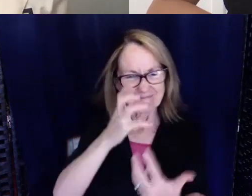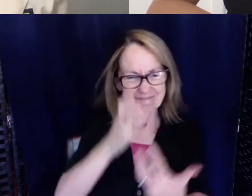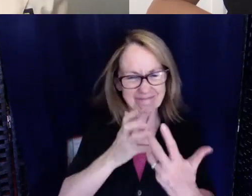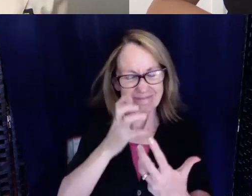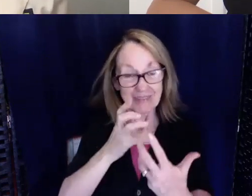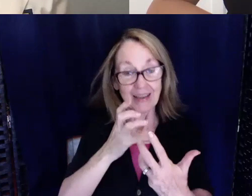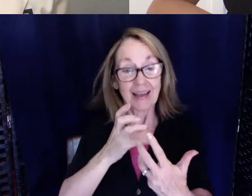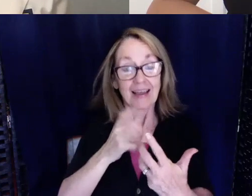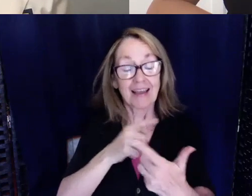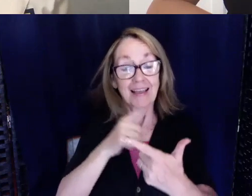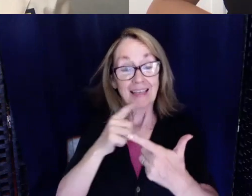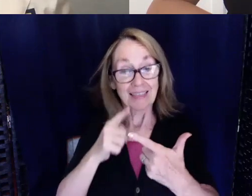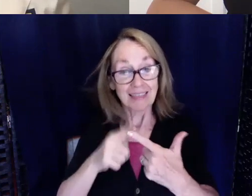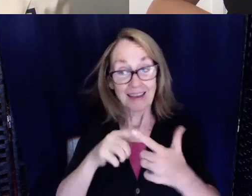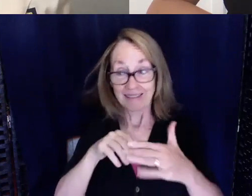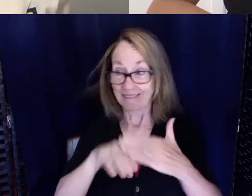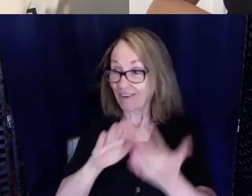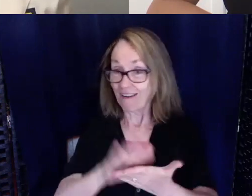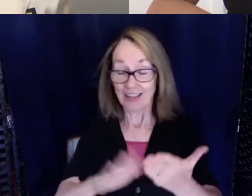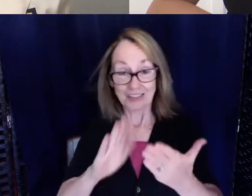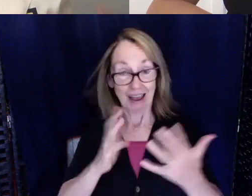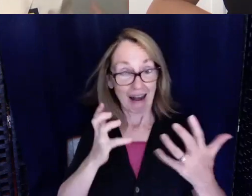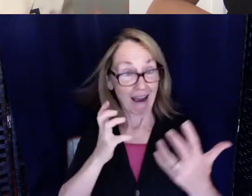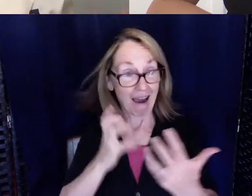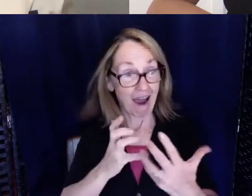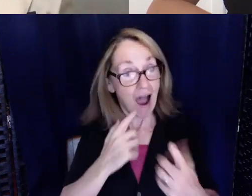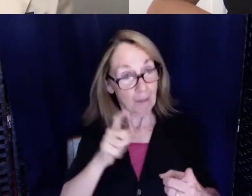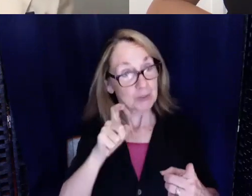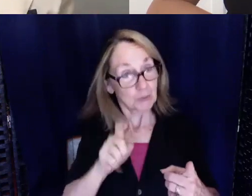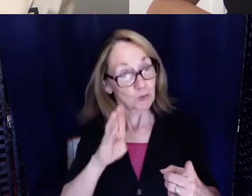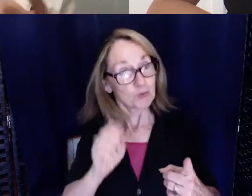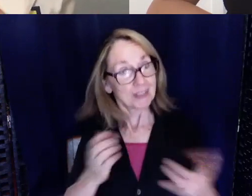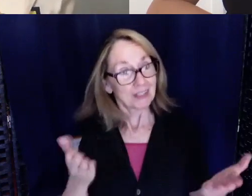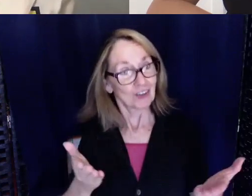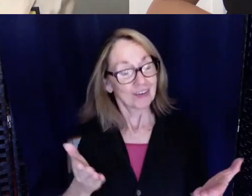of like you and you're like, oh, this is what I'm supposed to be.